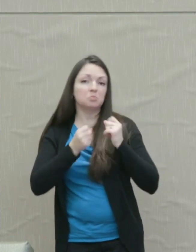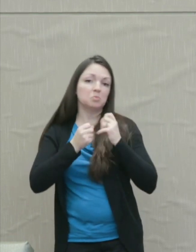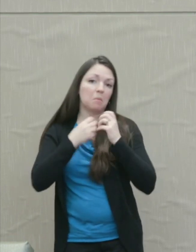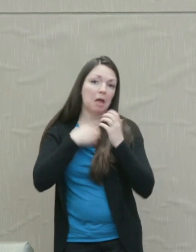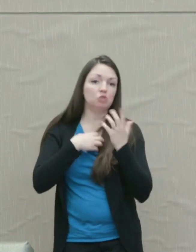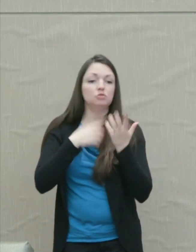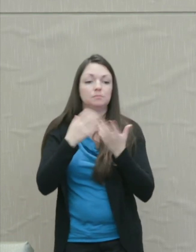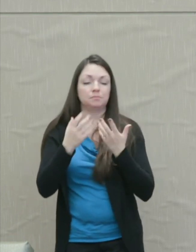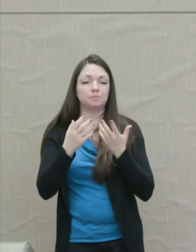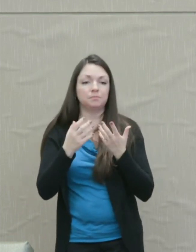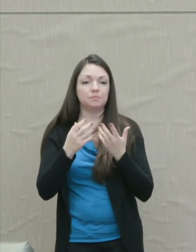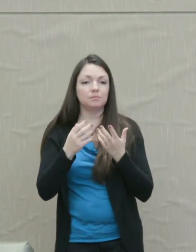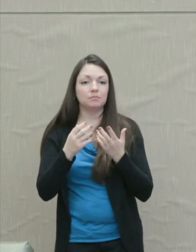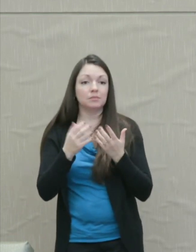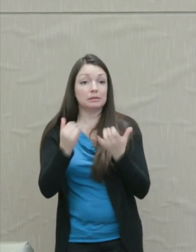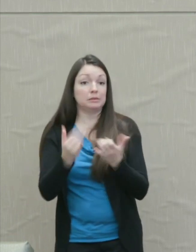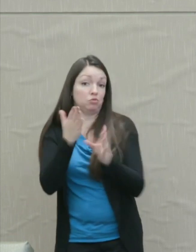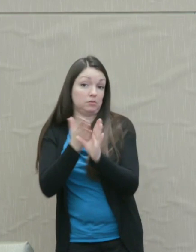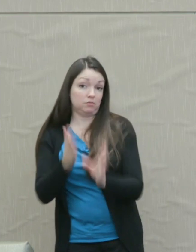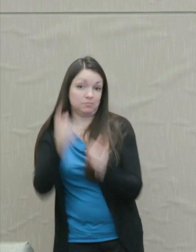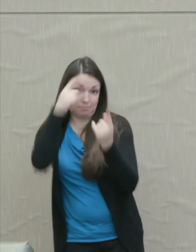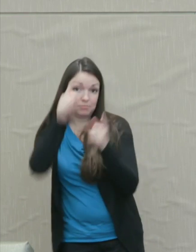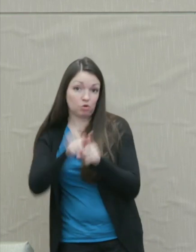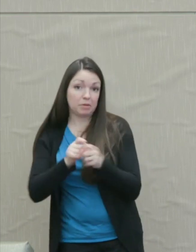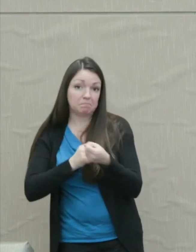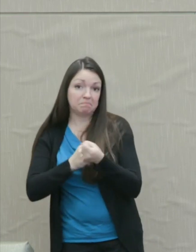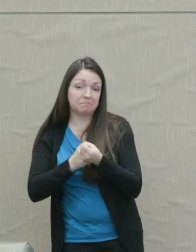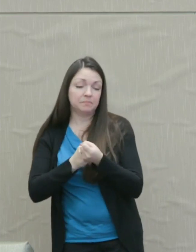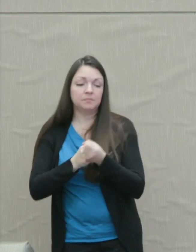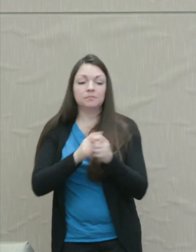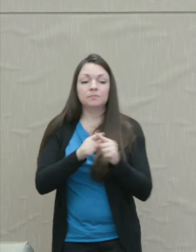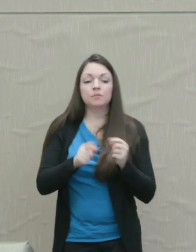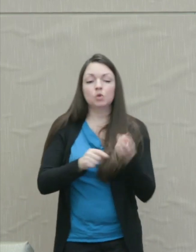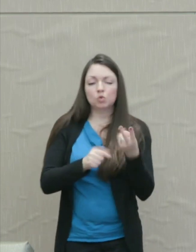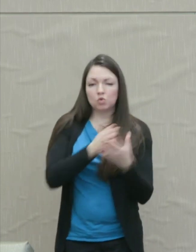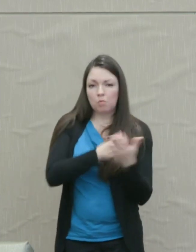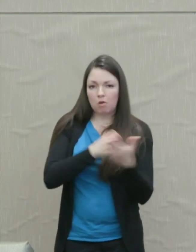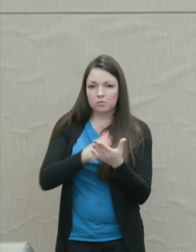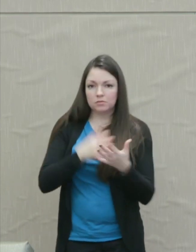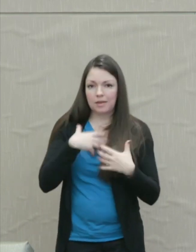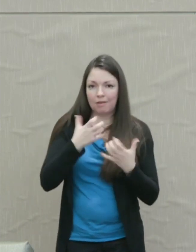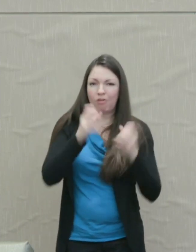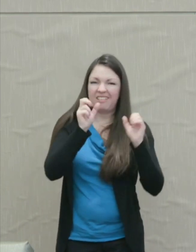But we should understand that those two parts of anger can come apart.